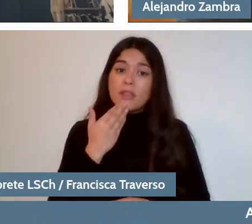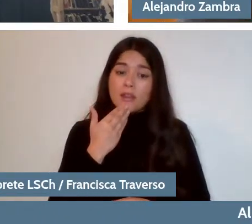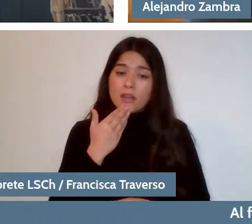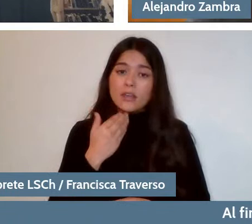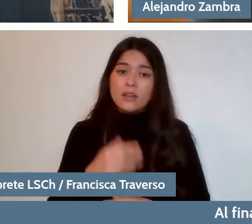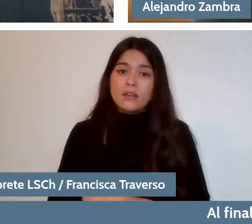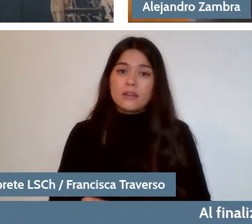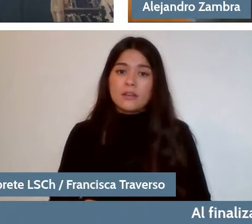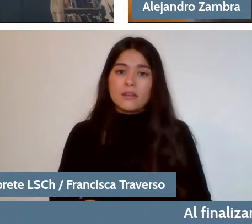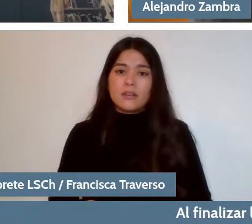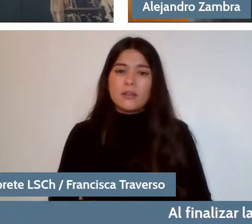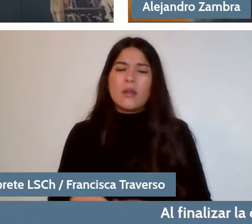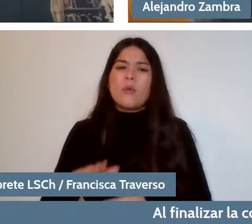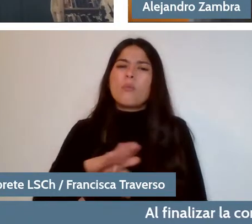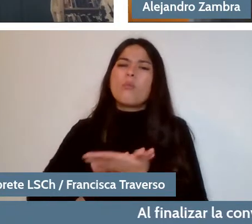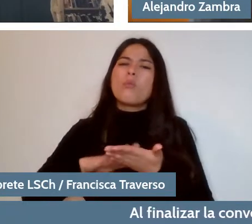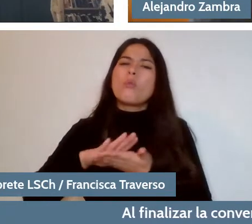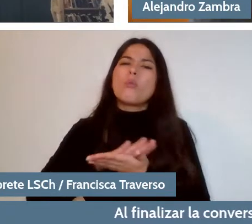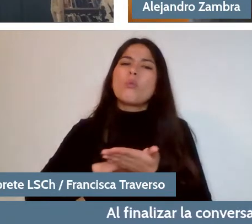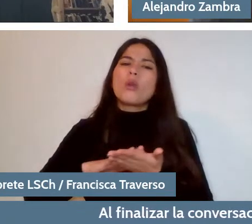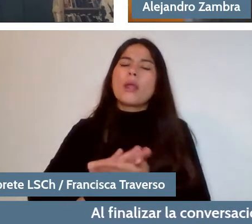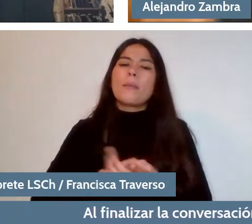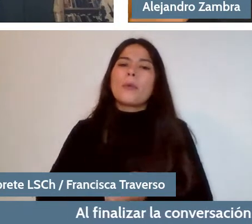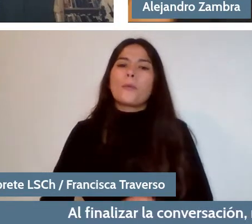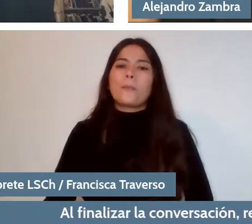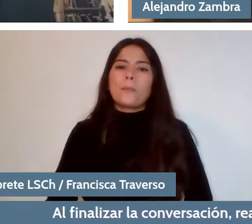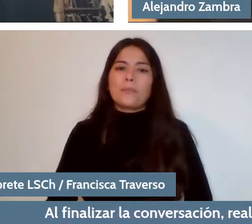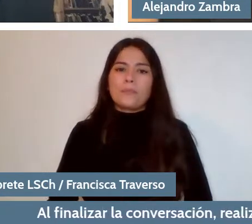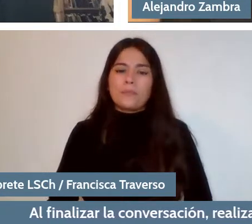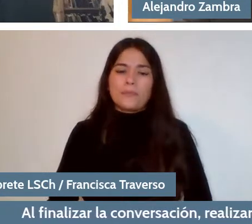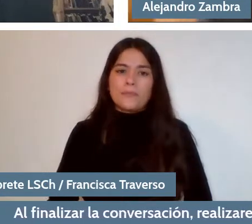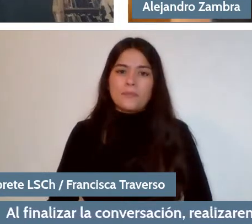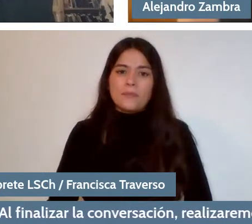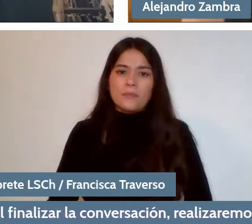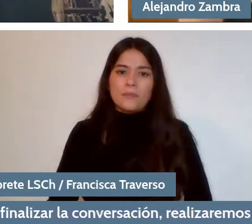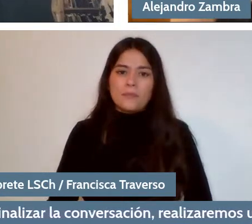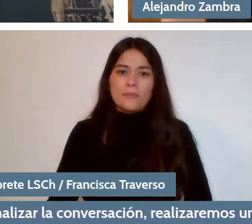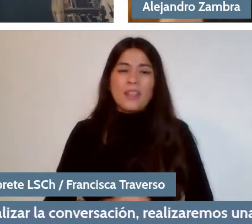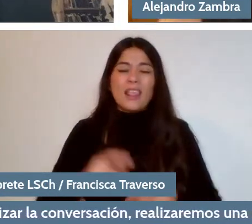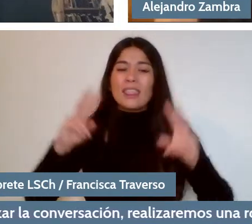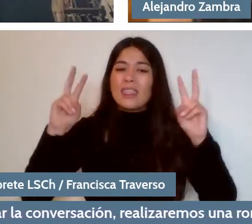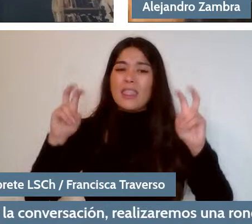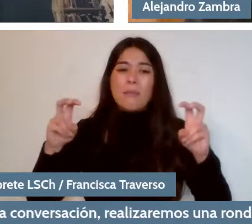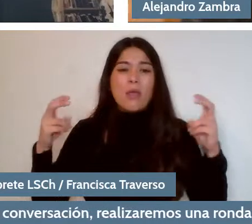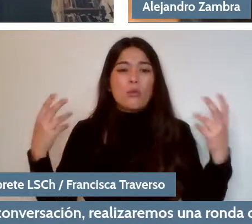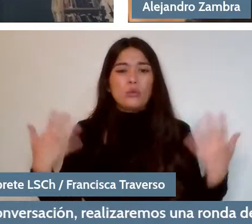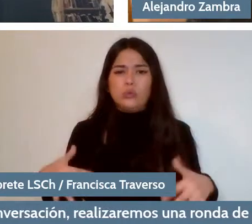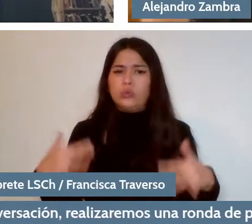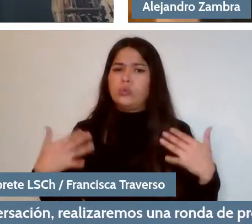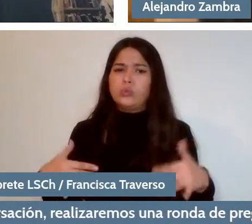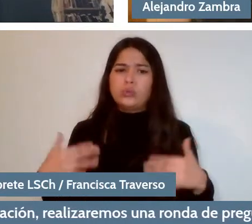For example... Well, this is a great song, but since I live in Mexico